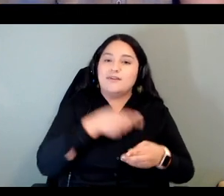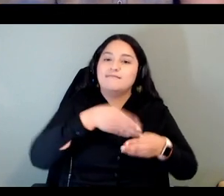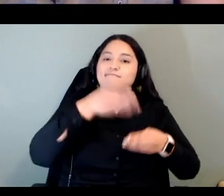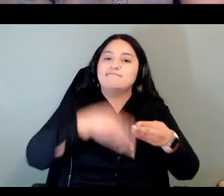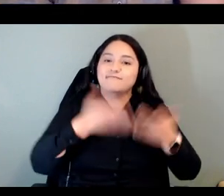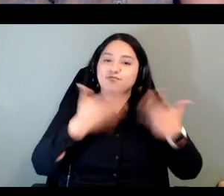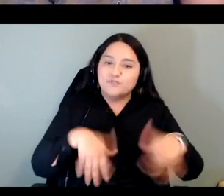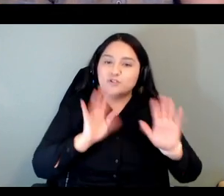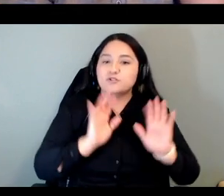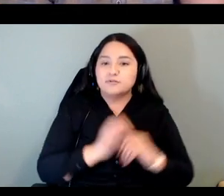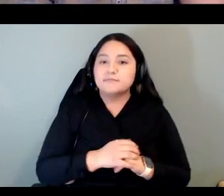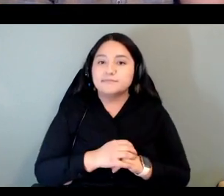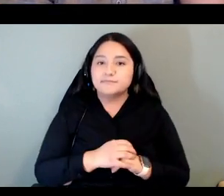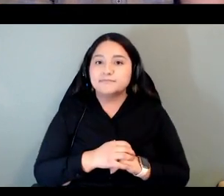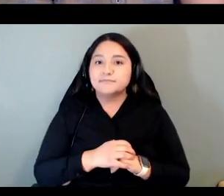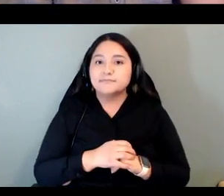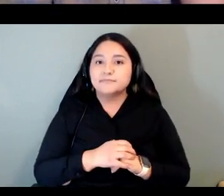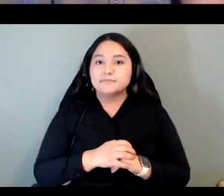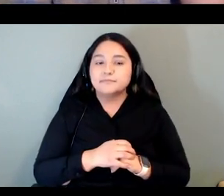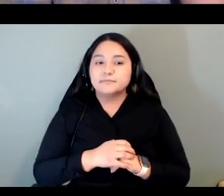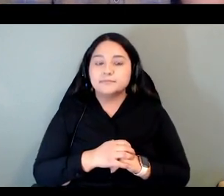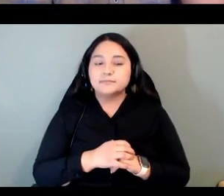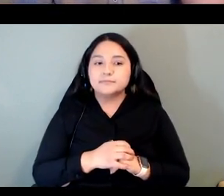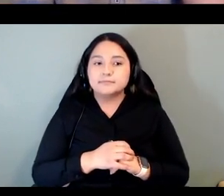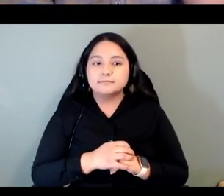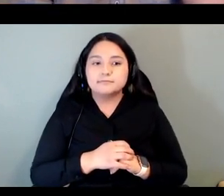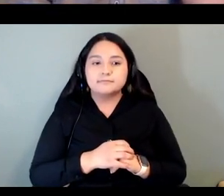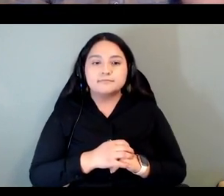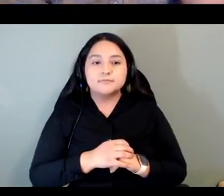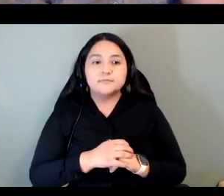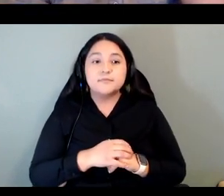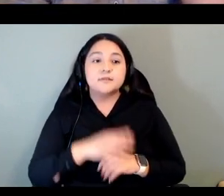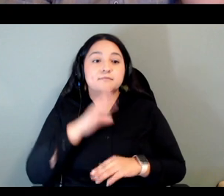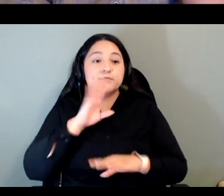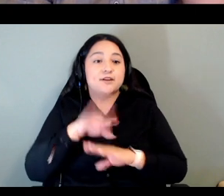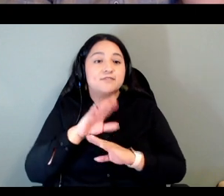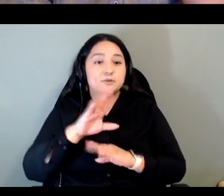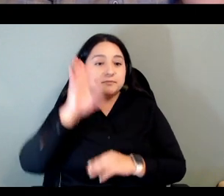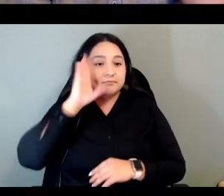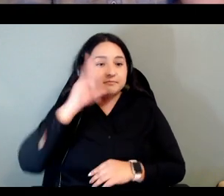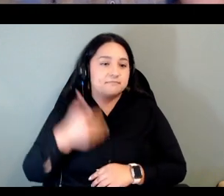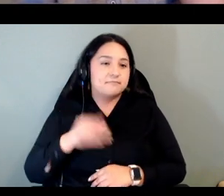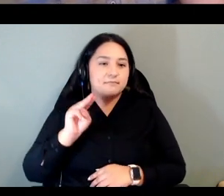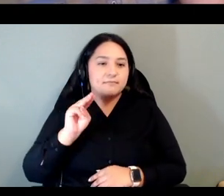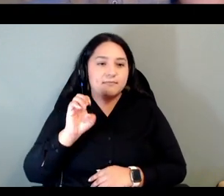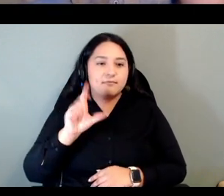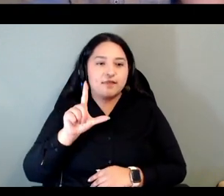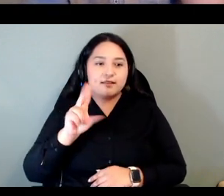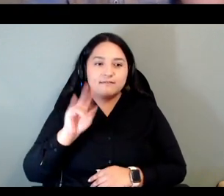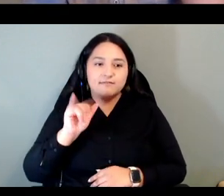oh ho hey elenia good afternoon my name is melvin carlson jr and i come from the ponca